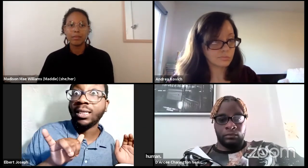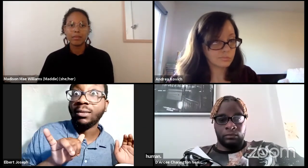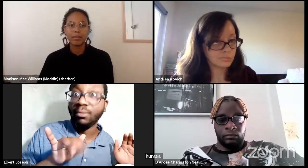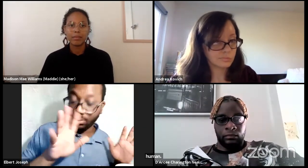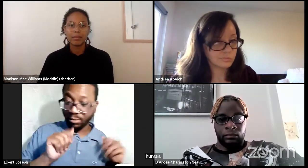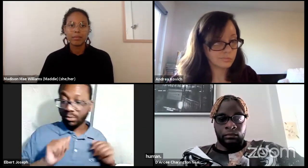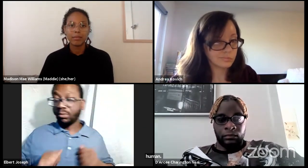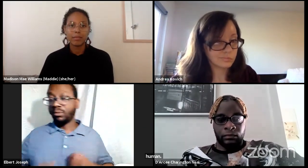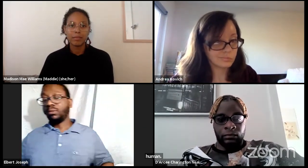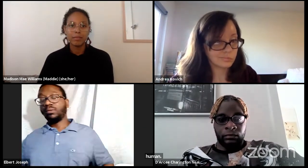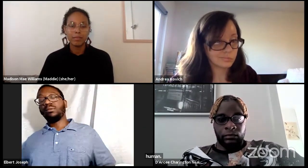So that's my joy.